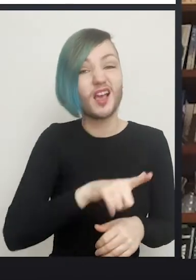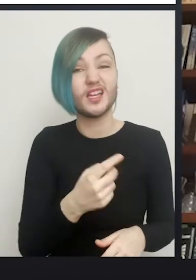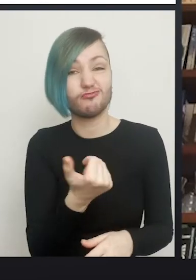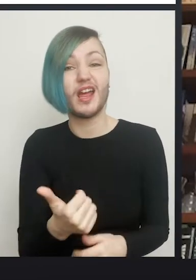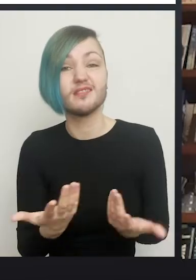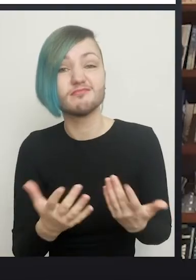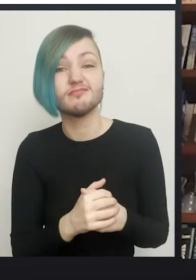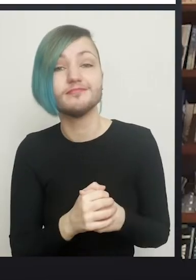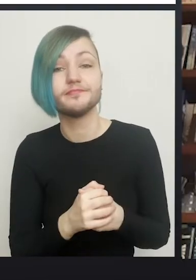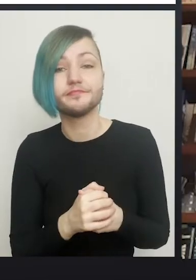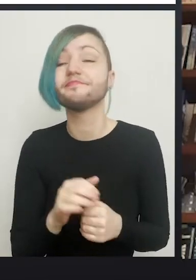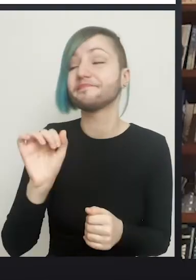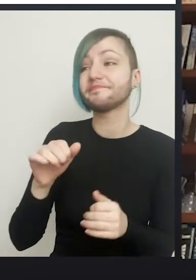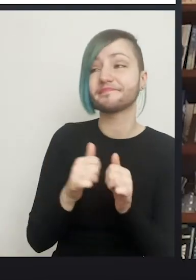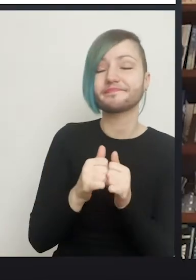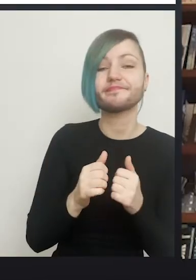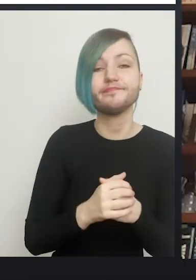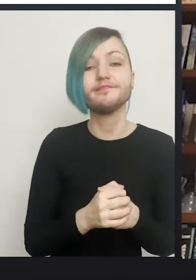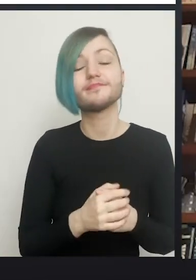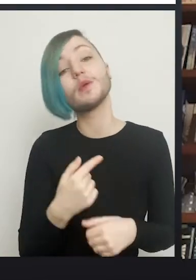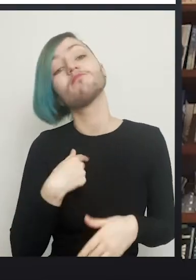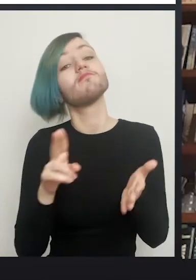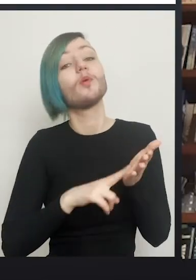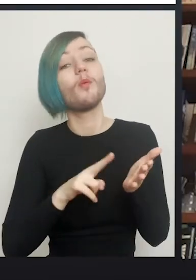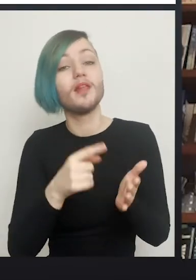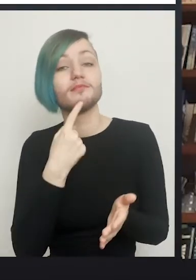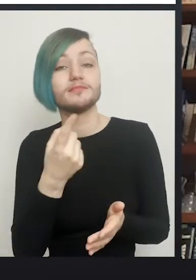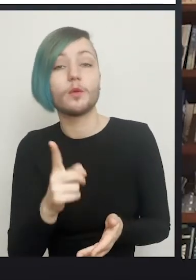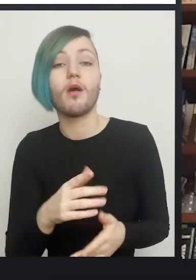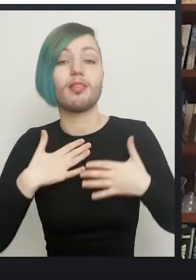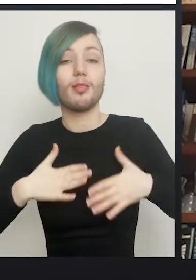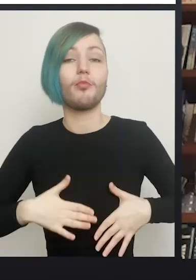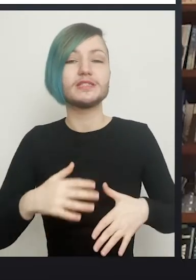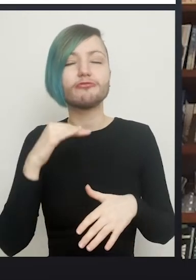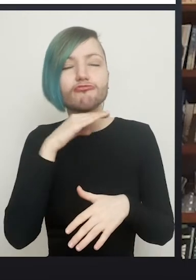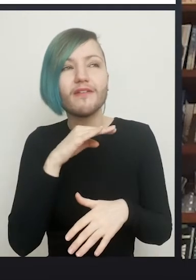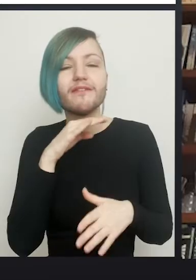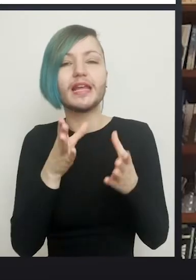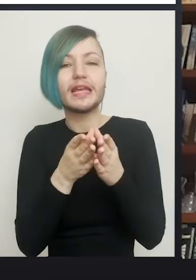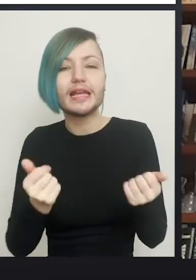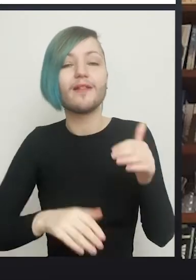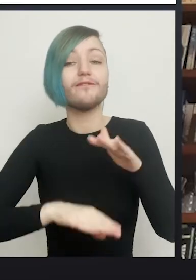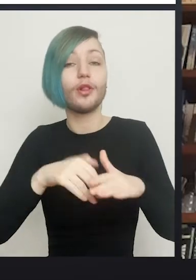and what I tend to say to people is that the body roughly heals in 6 weeks fully. So scar tissue